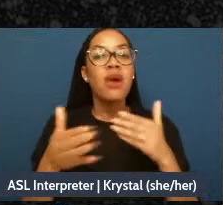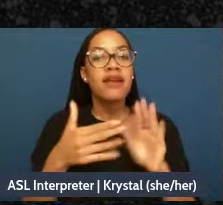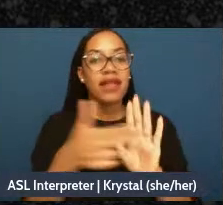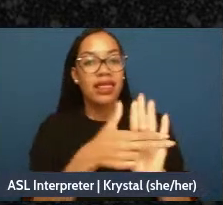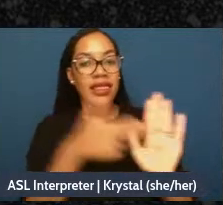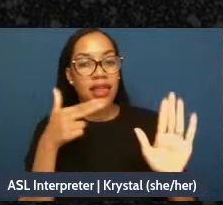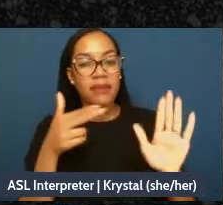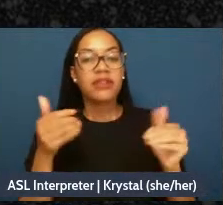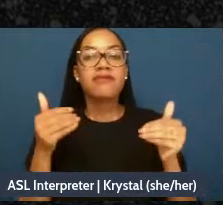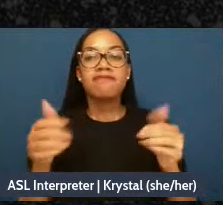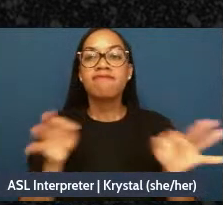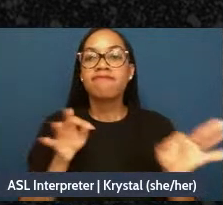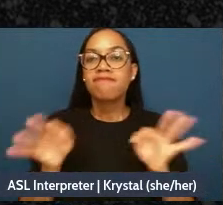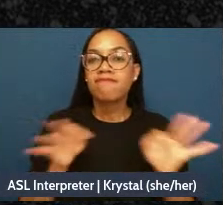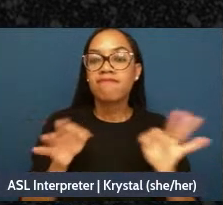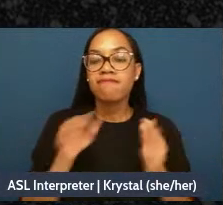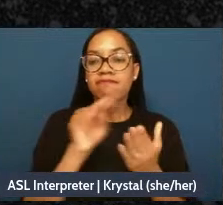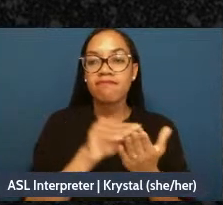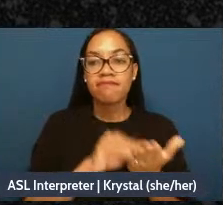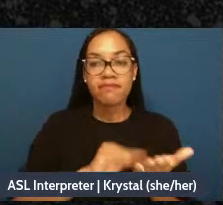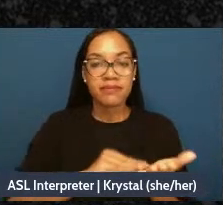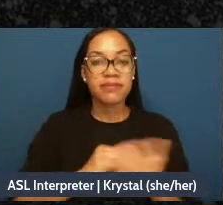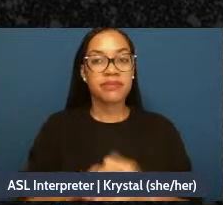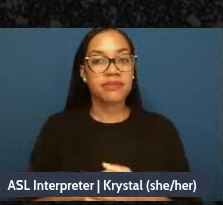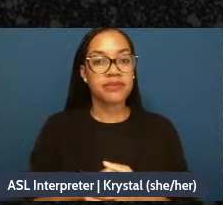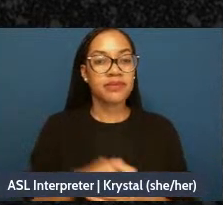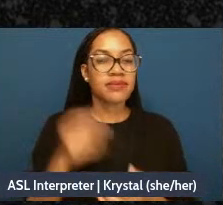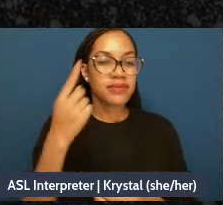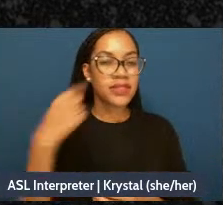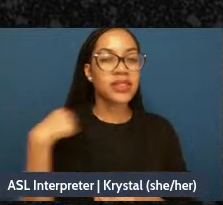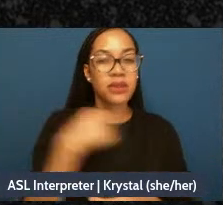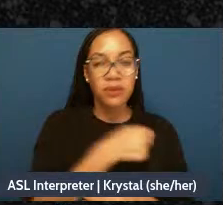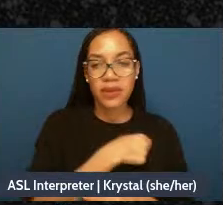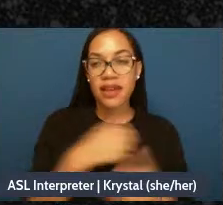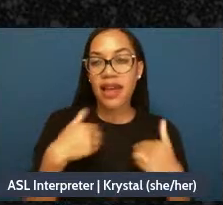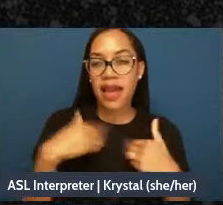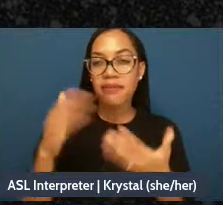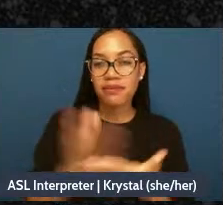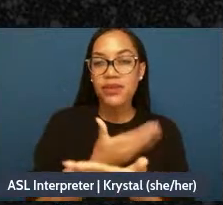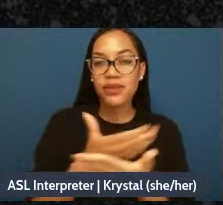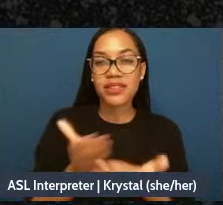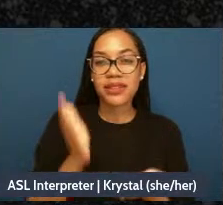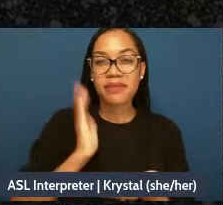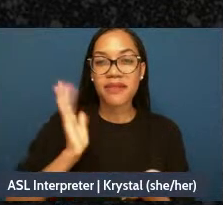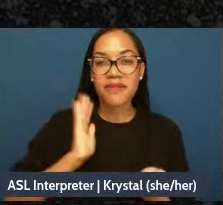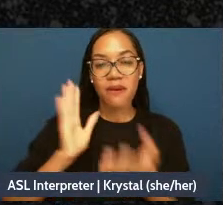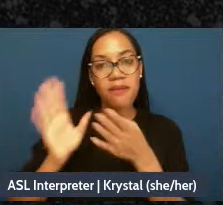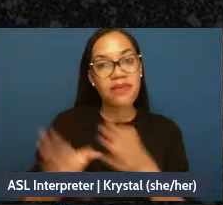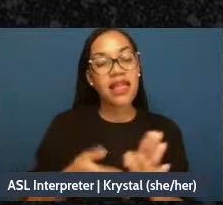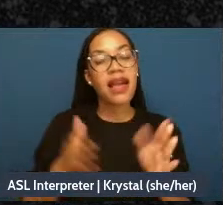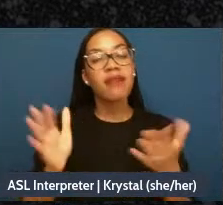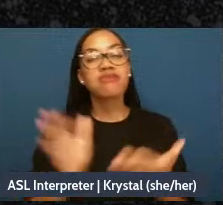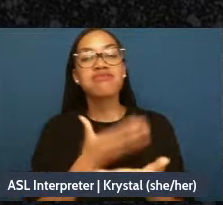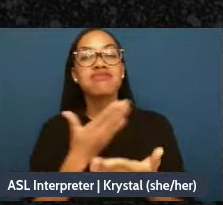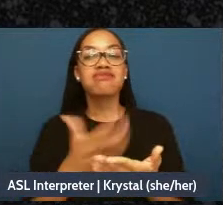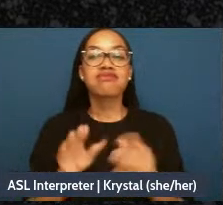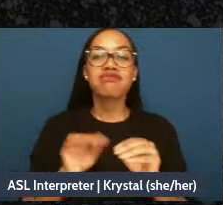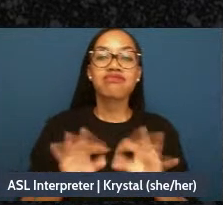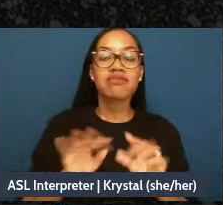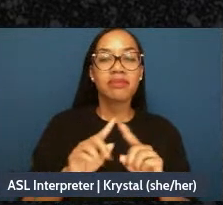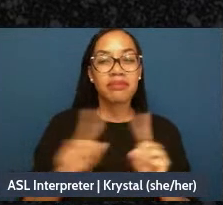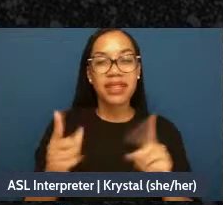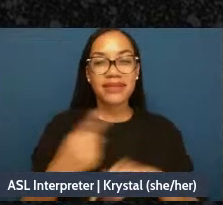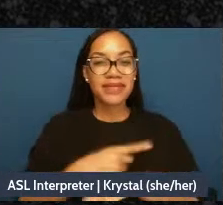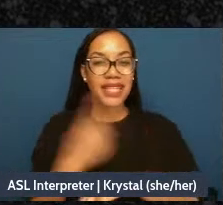had music but technical disabilities is not really allowing us to do that today. So we're gonna just